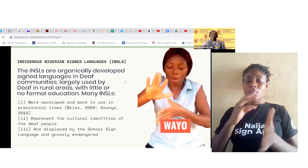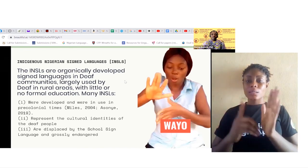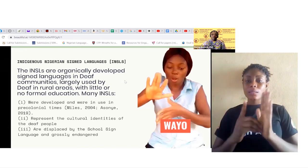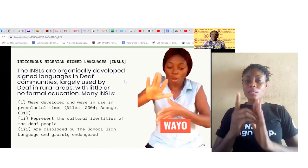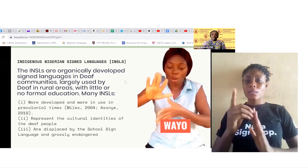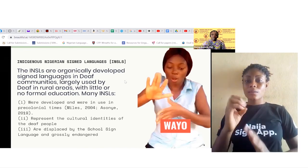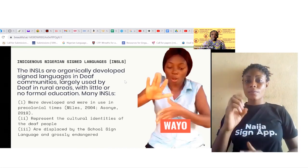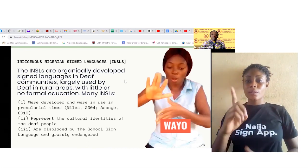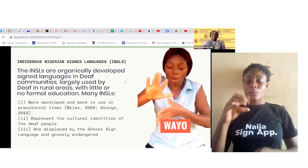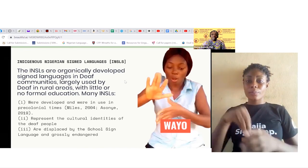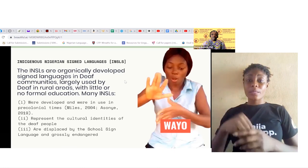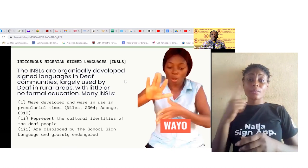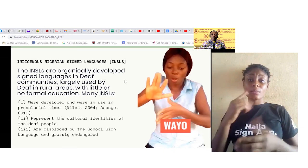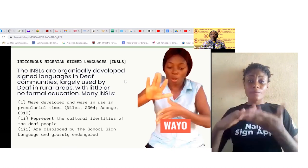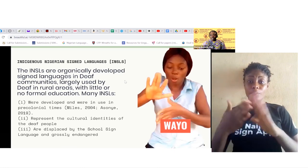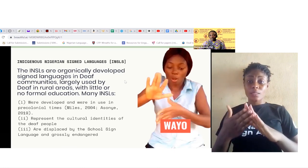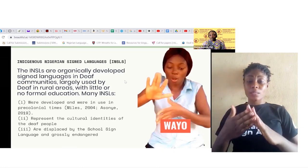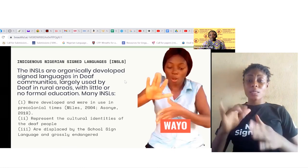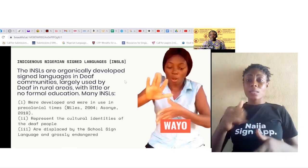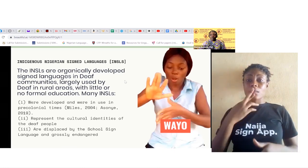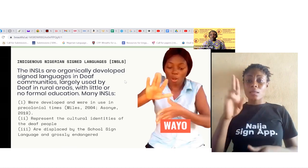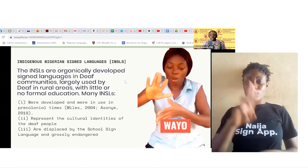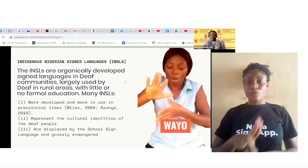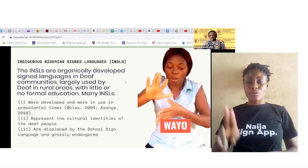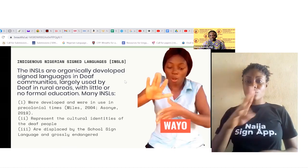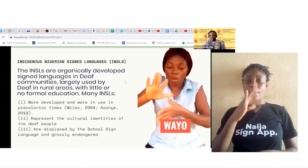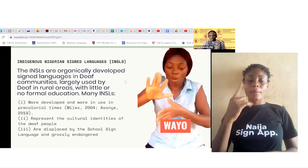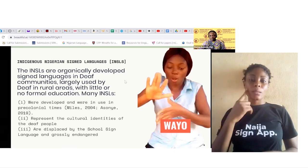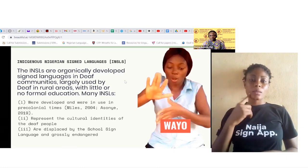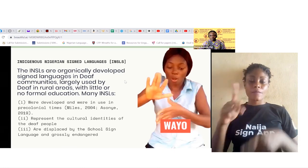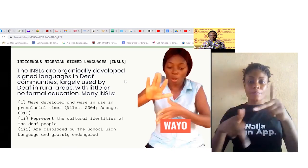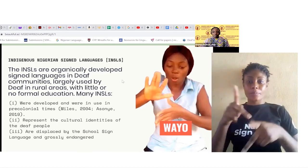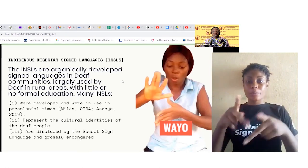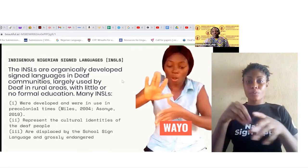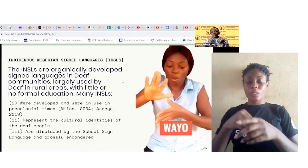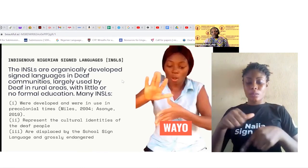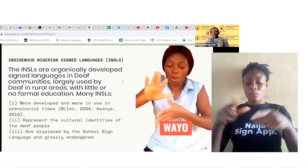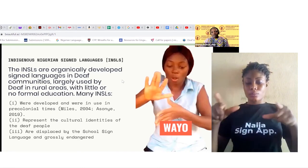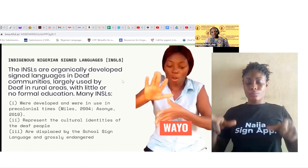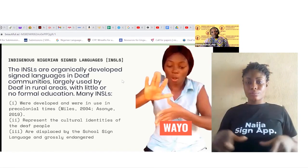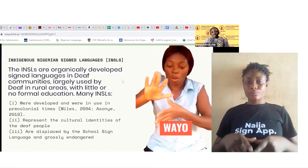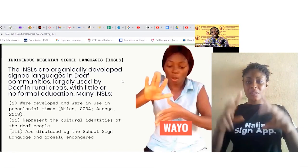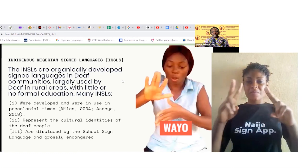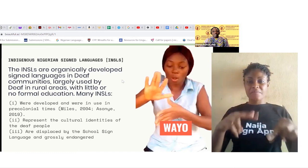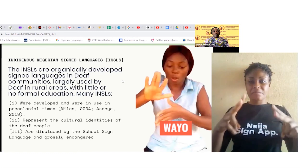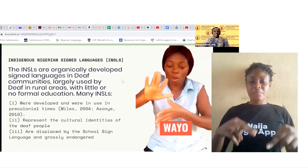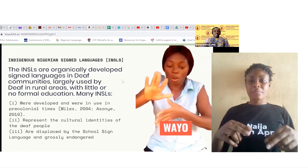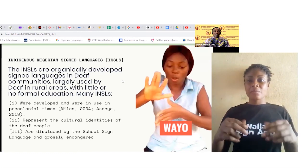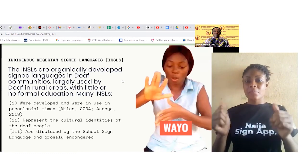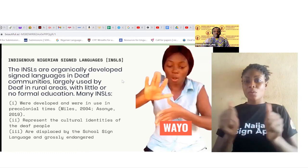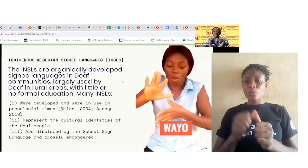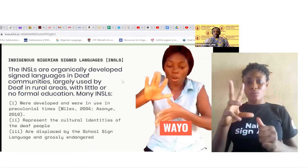the rural areas with little or no formal education. Many of the indigenous Nigerian Sign Languages